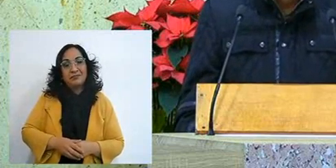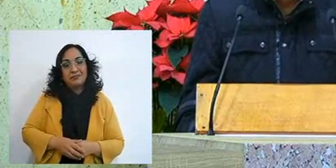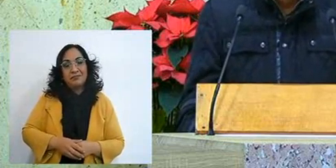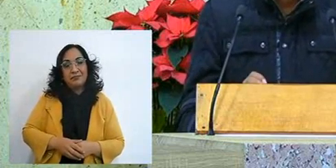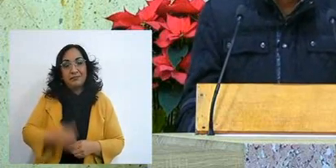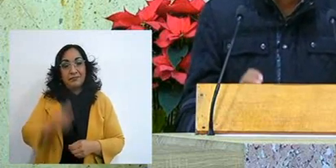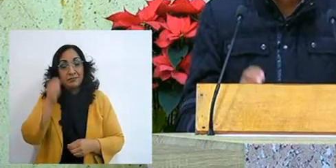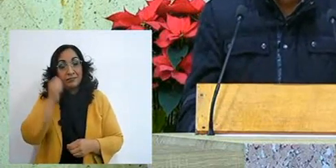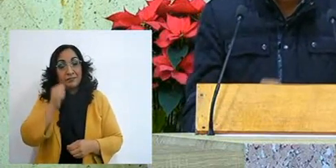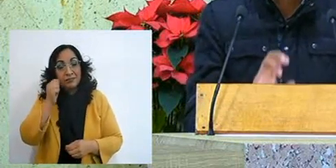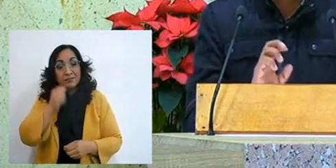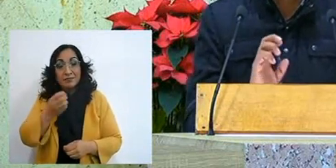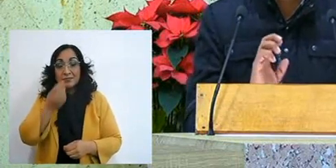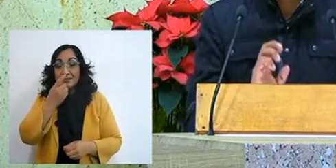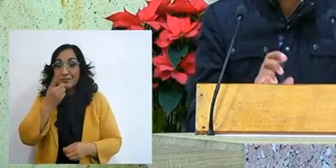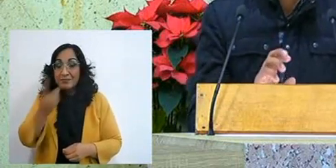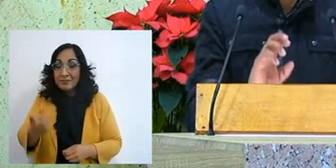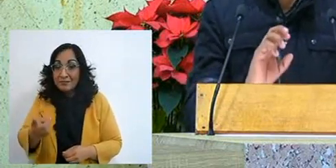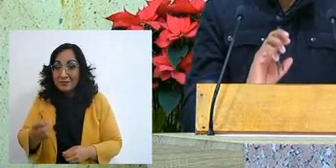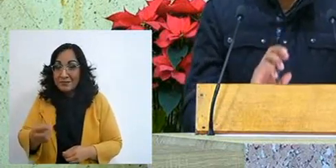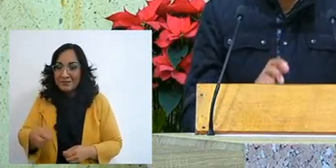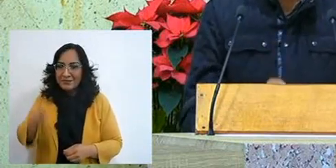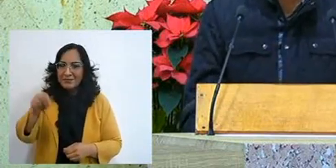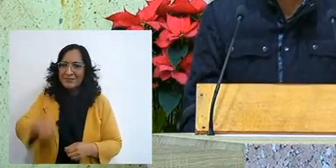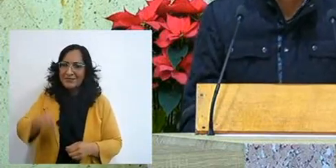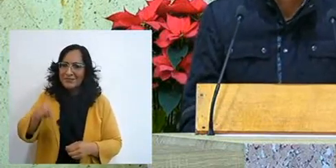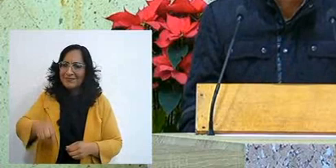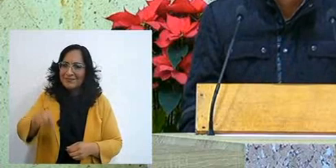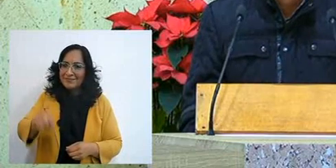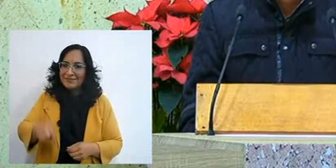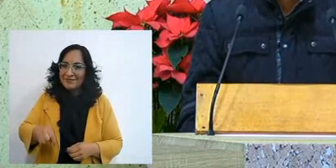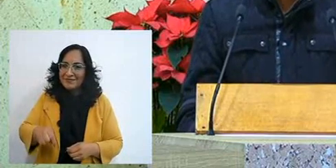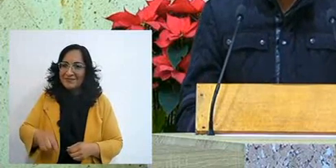and they always told him son, this is the last box we have,